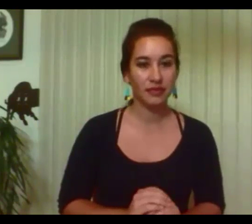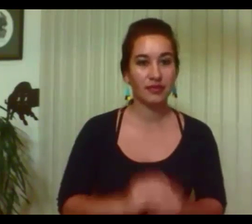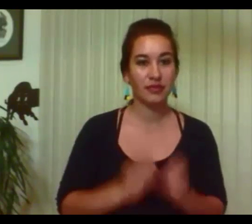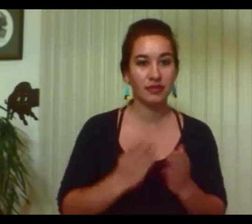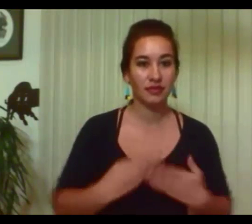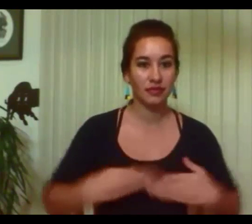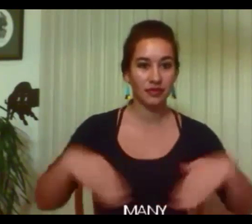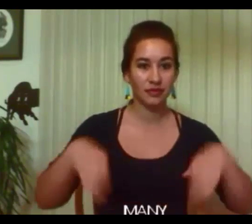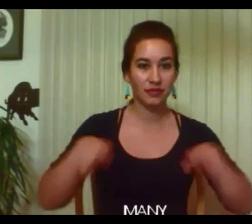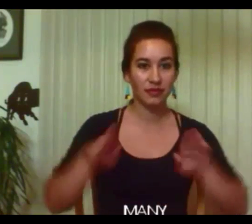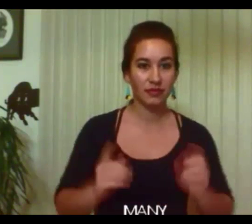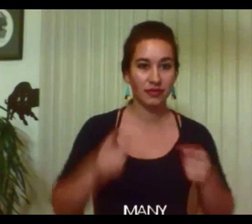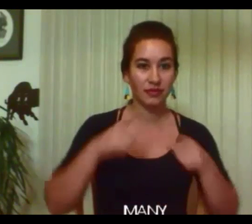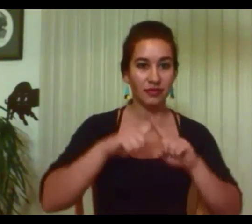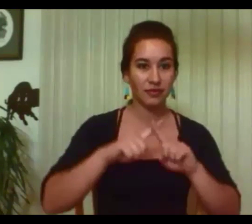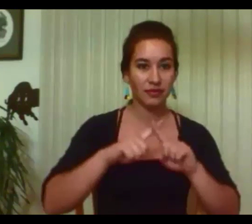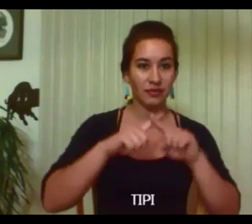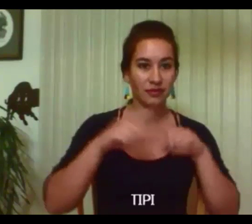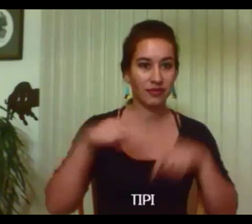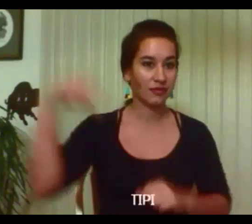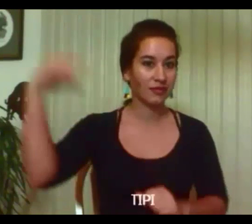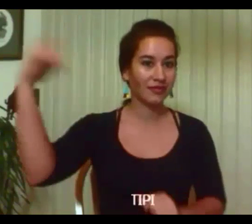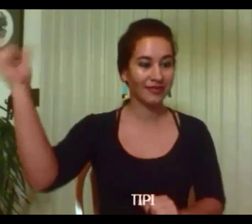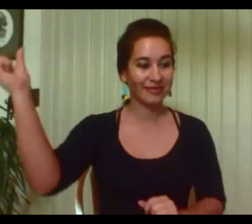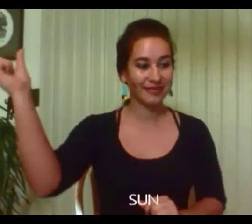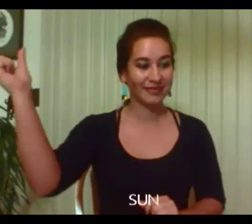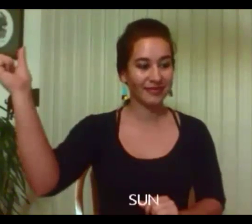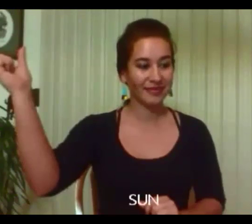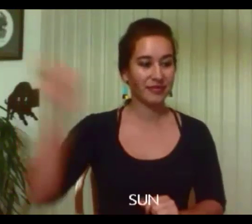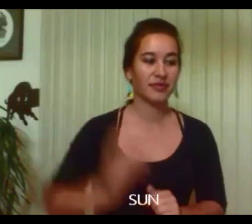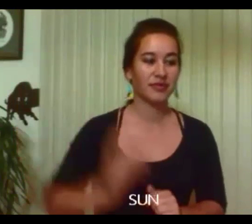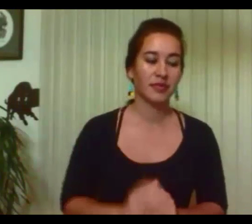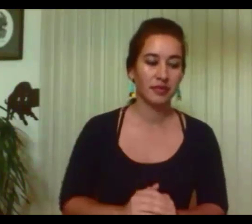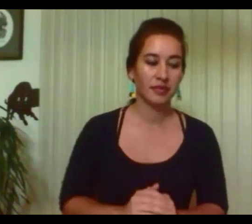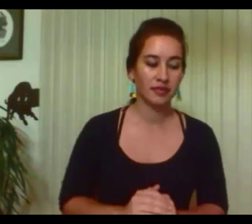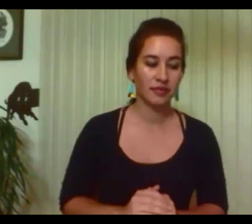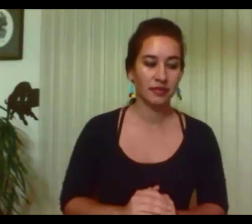Painted tipis catch its golden light